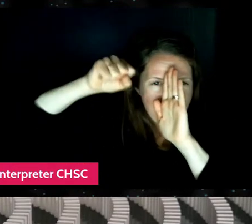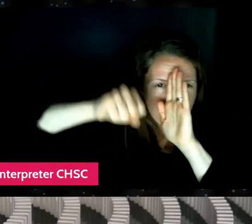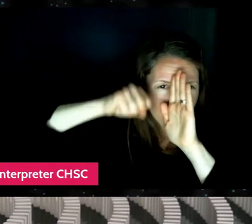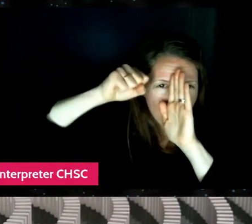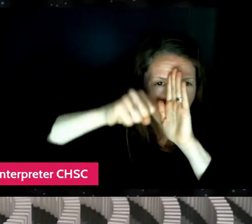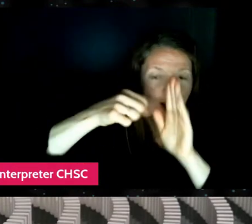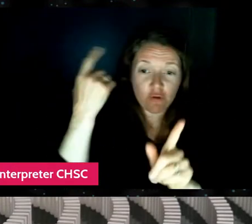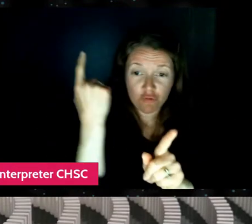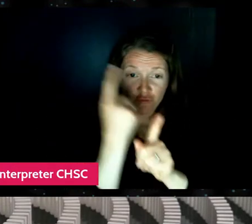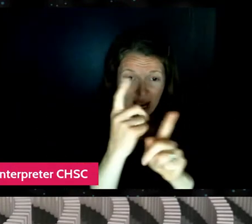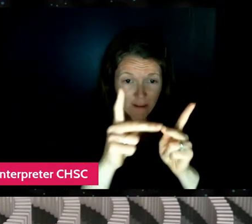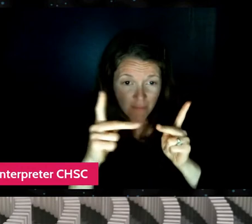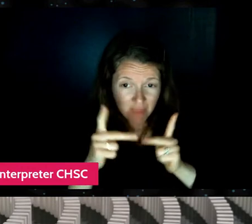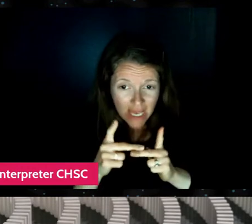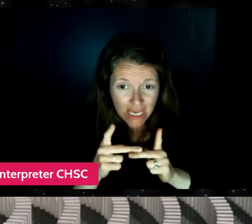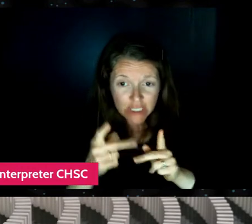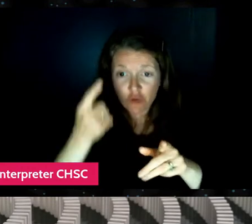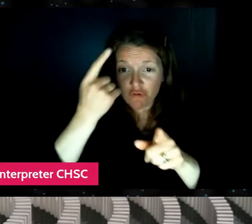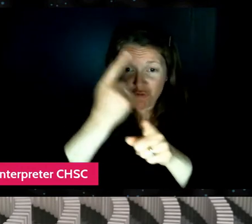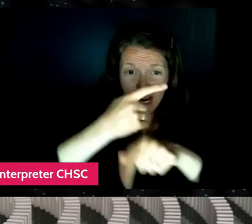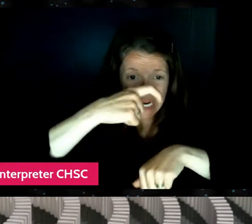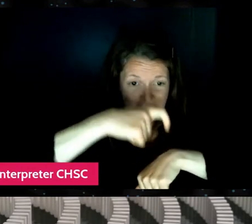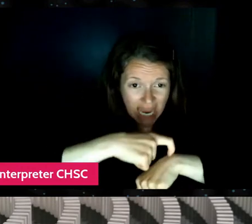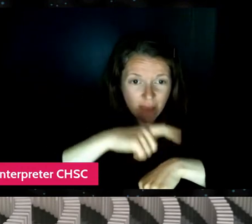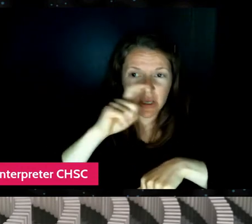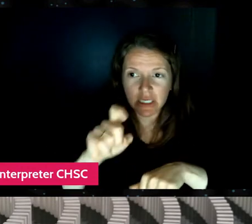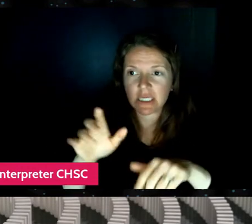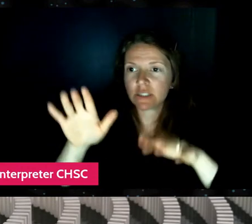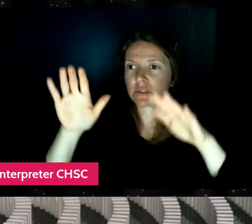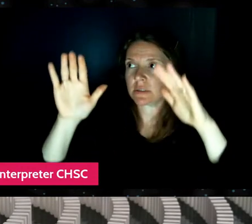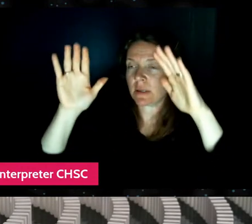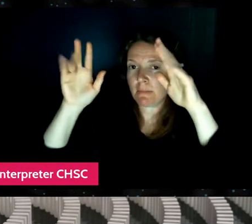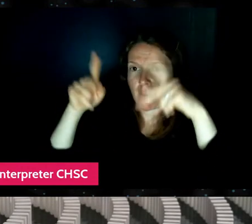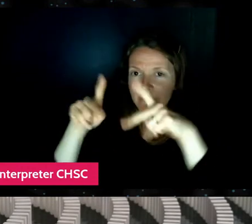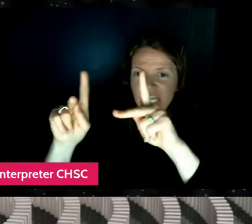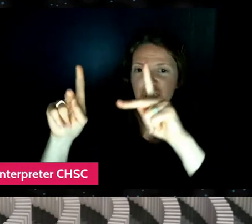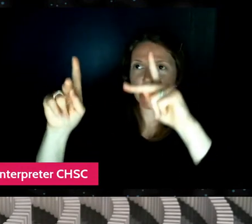it has to go through so many different types of people, just to get that yes